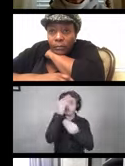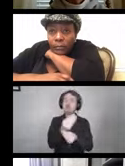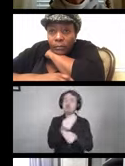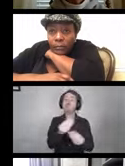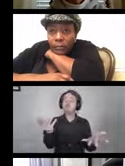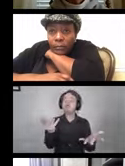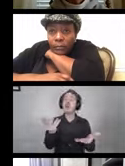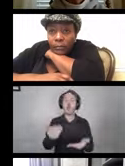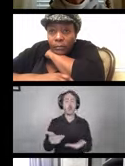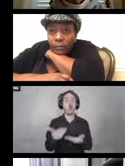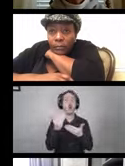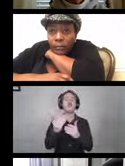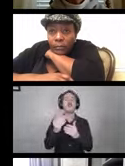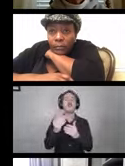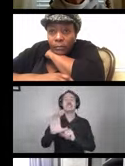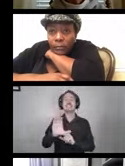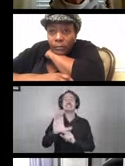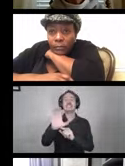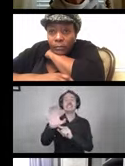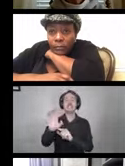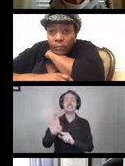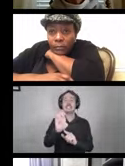continuing education credits for today's session.